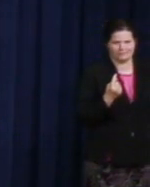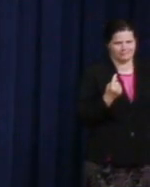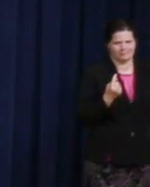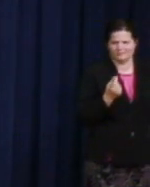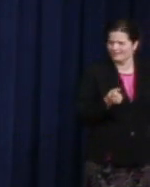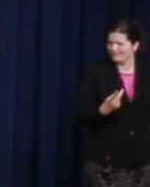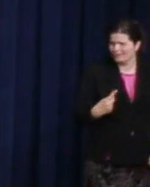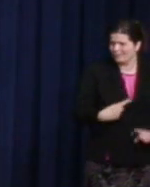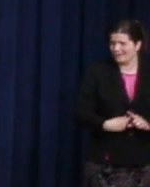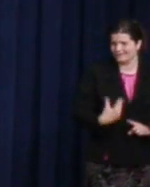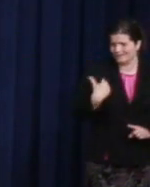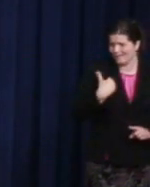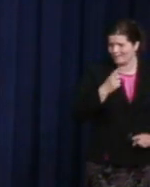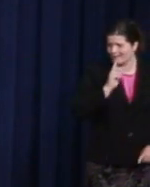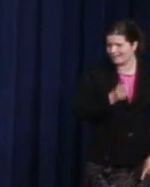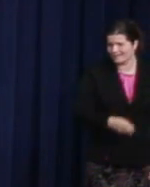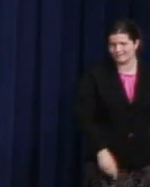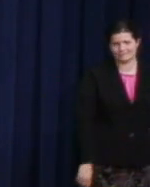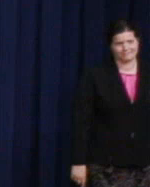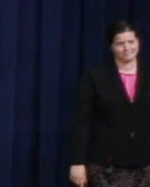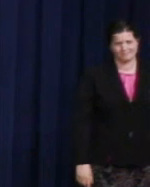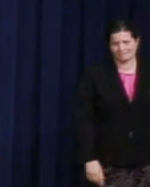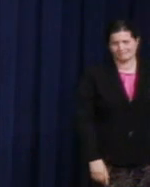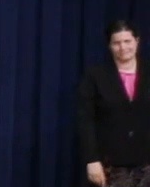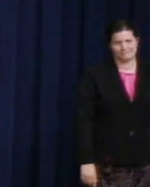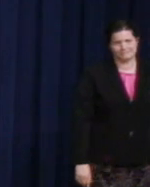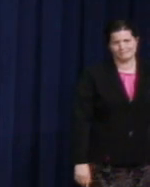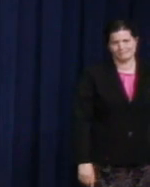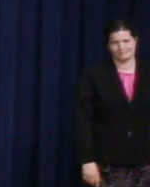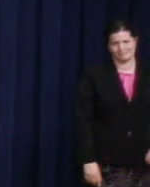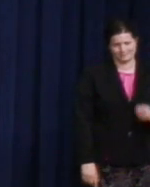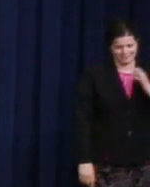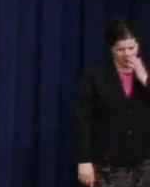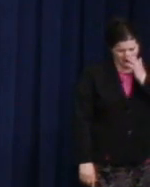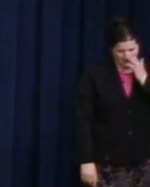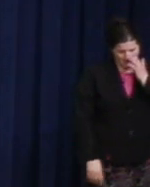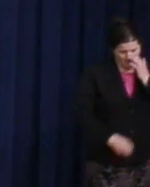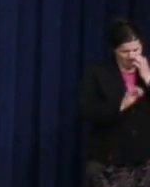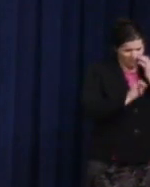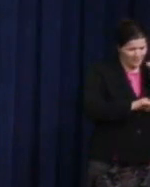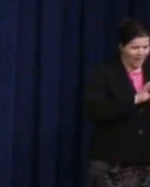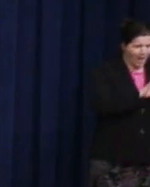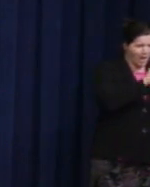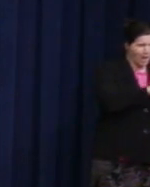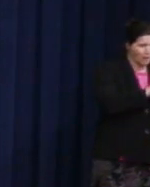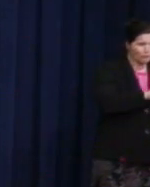ago, the tiny ripples, these tiny ripples that